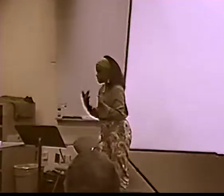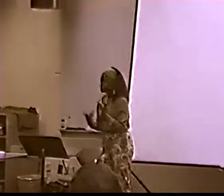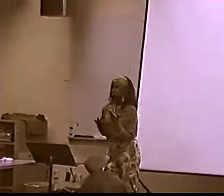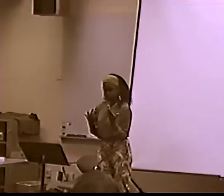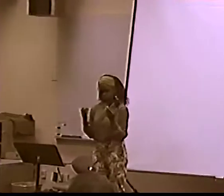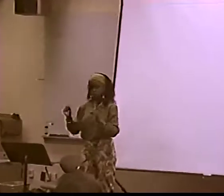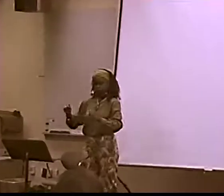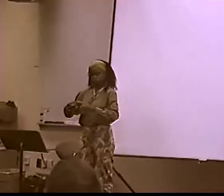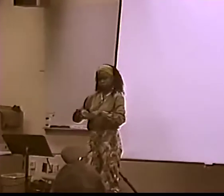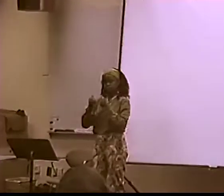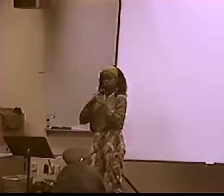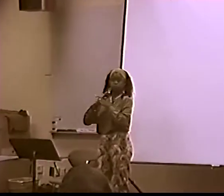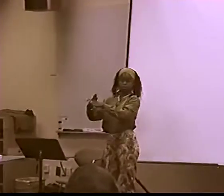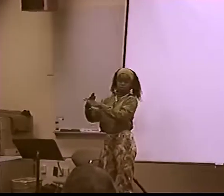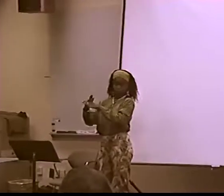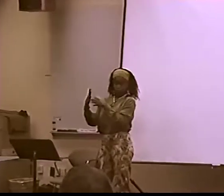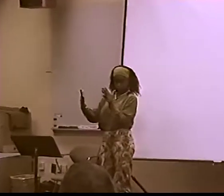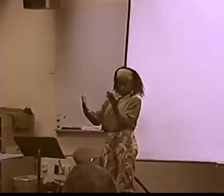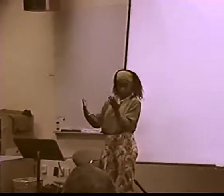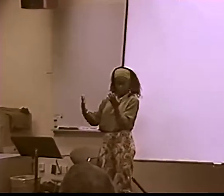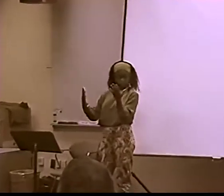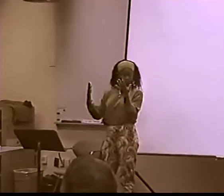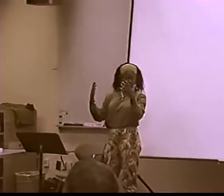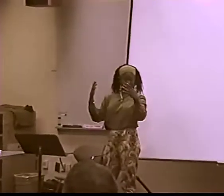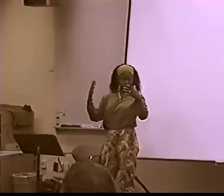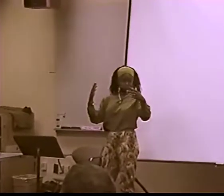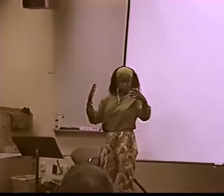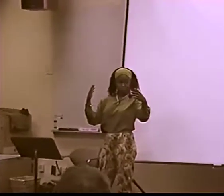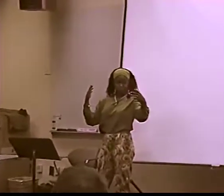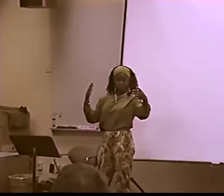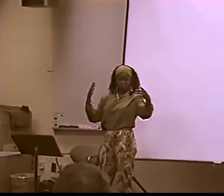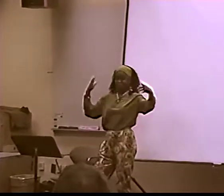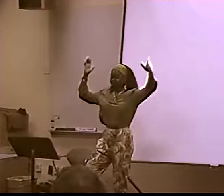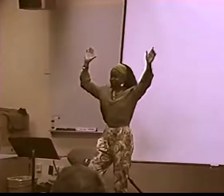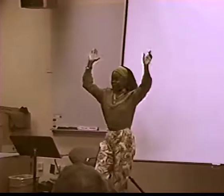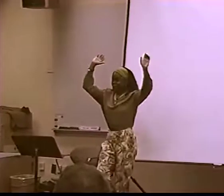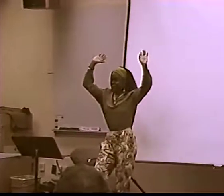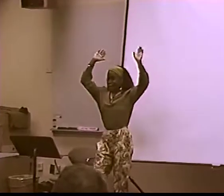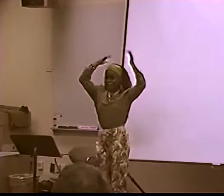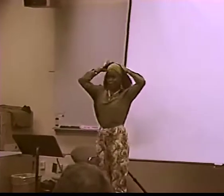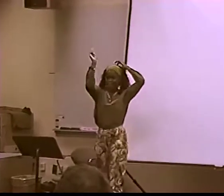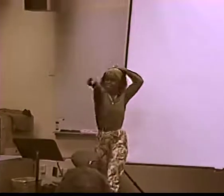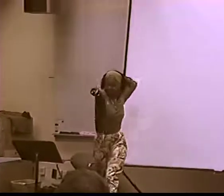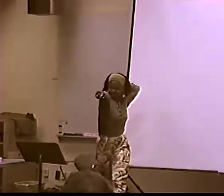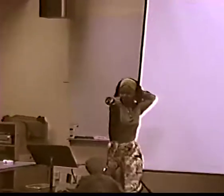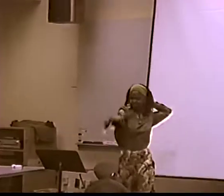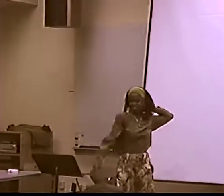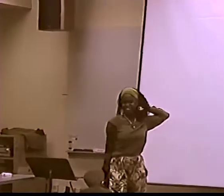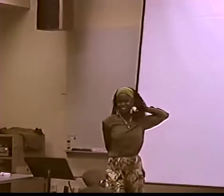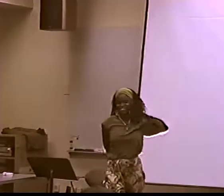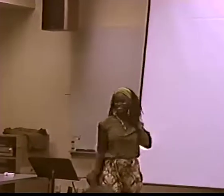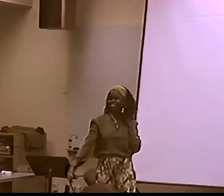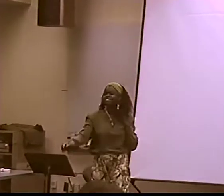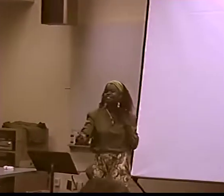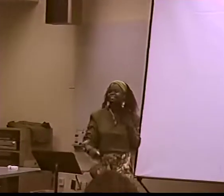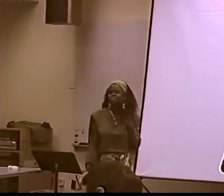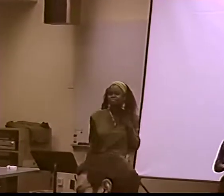AND WE NEED TO PREVENT THAT. NOW, BLACK PEOPLE IN THE PAST DIDN'T KNOW HOW TO START TO...